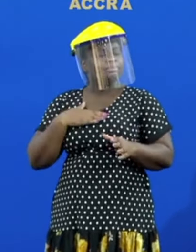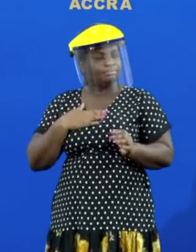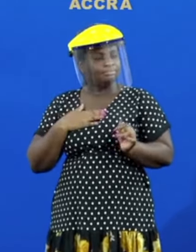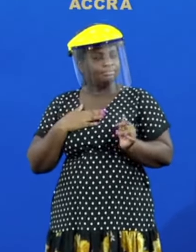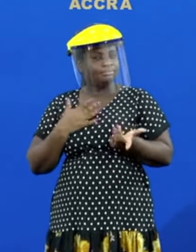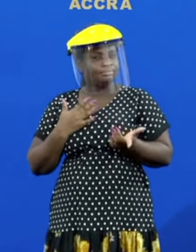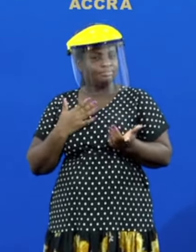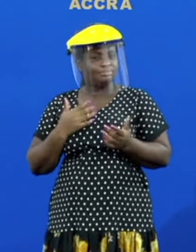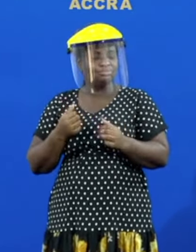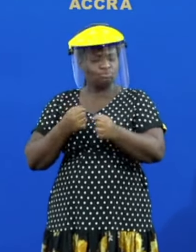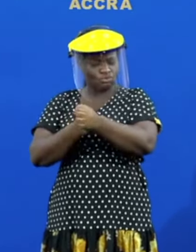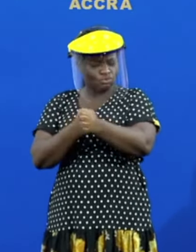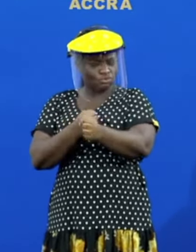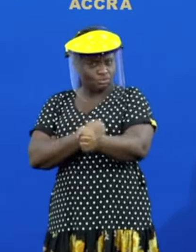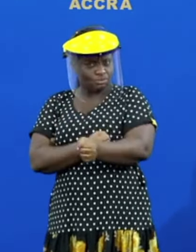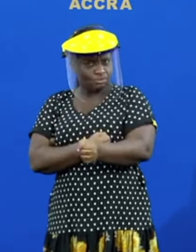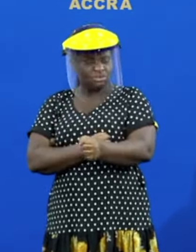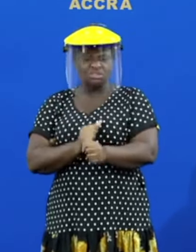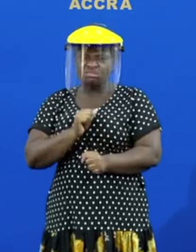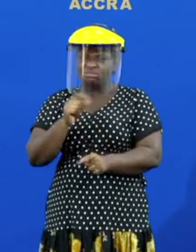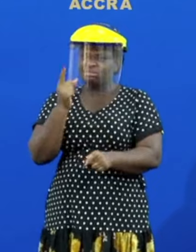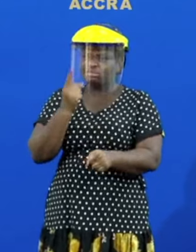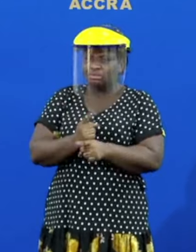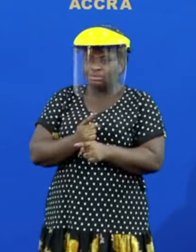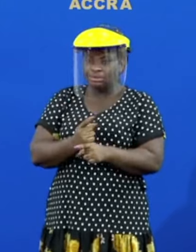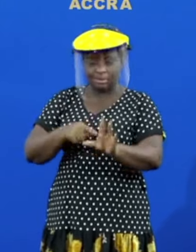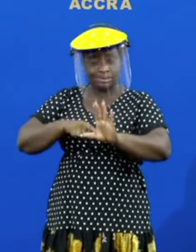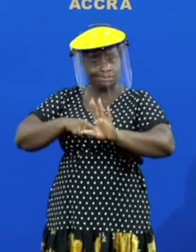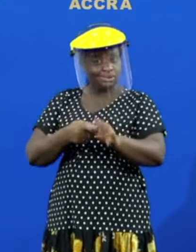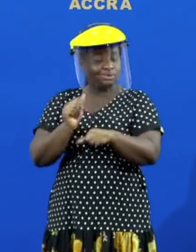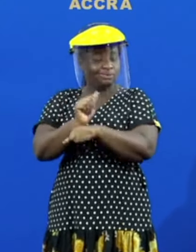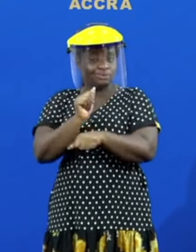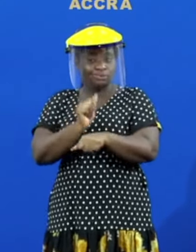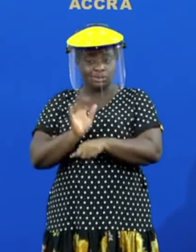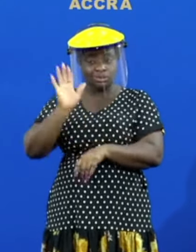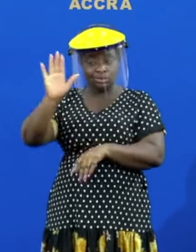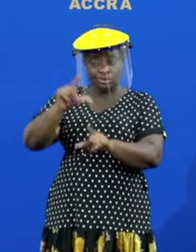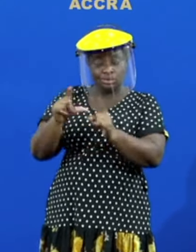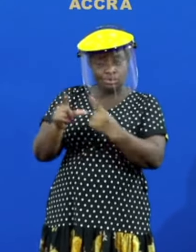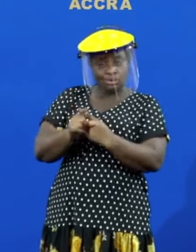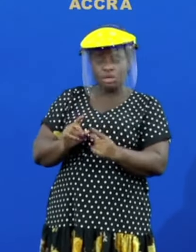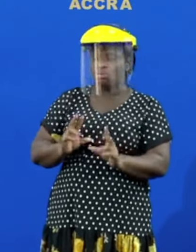and to support not just the commencement of works in their local area but also to follow up